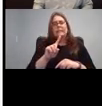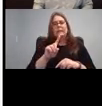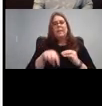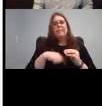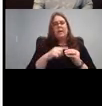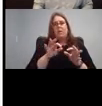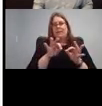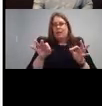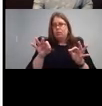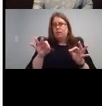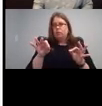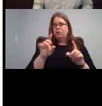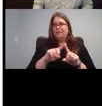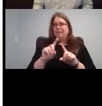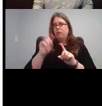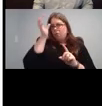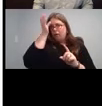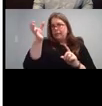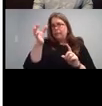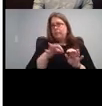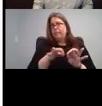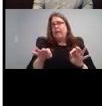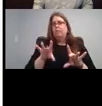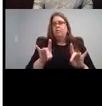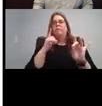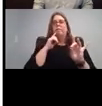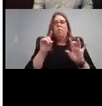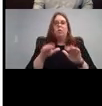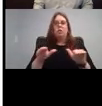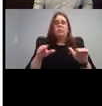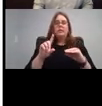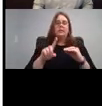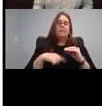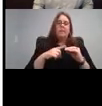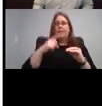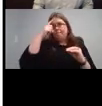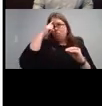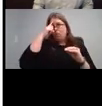And, and this is all about brain building through servant return.